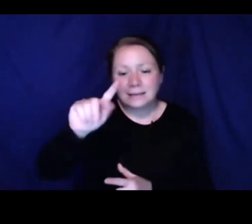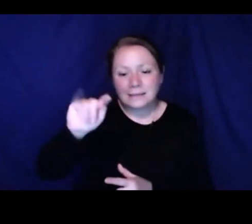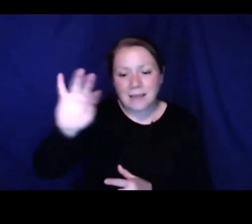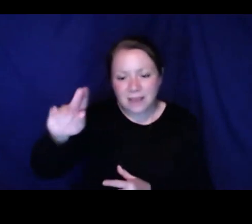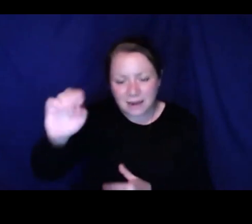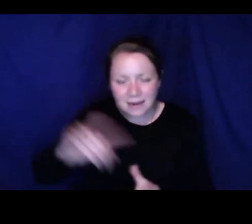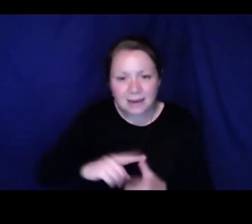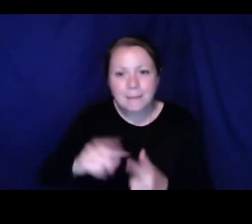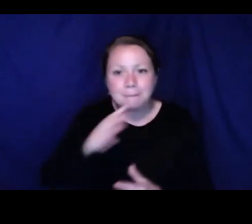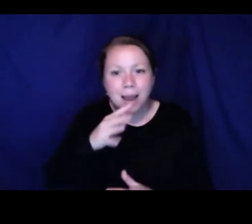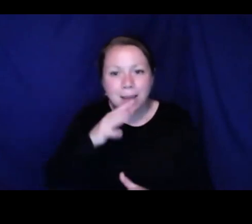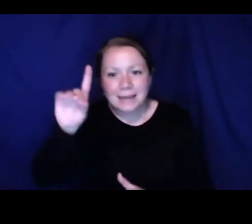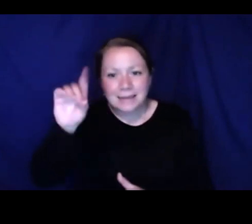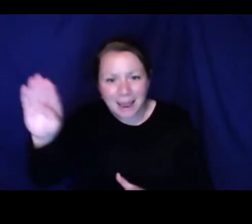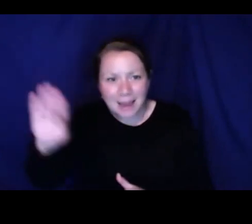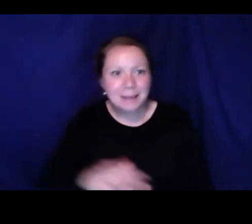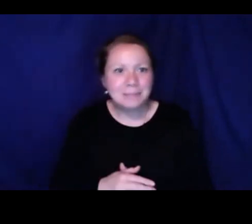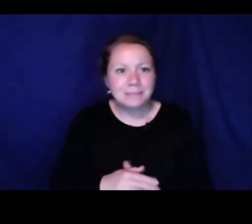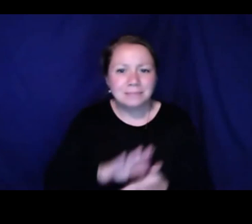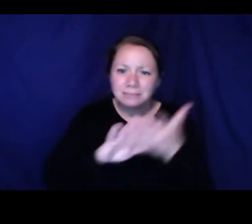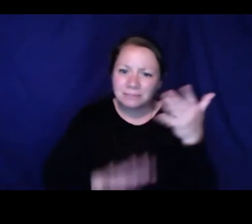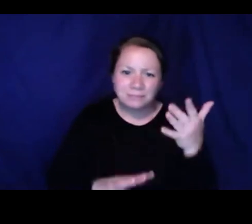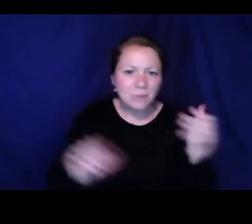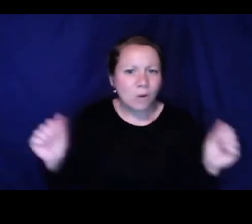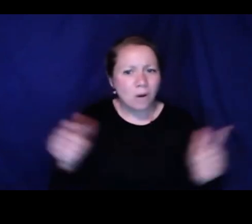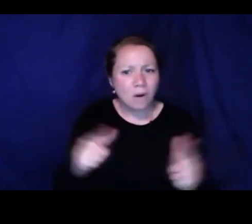VCDR. A particular thank you to